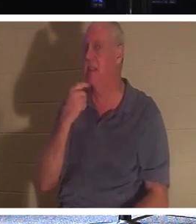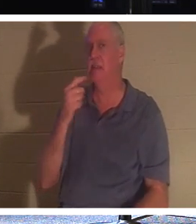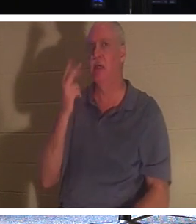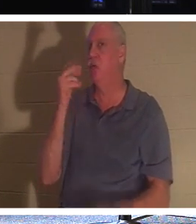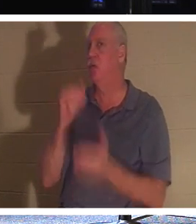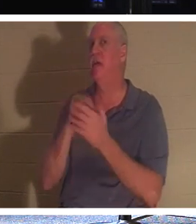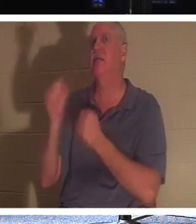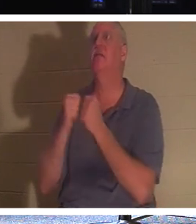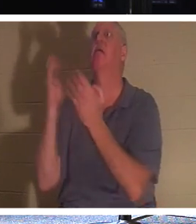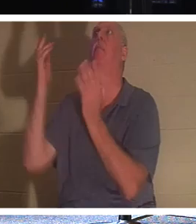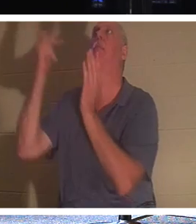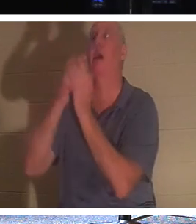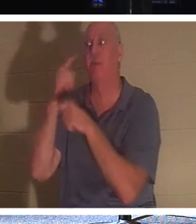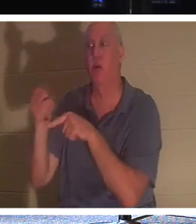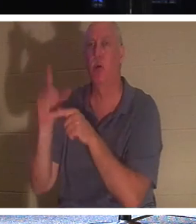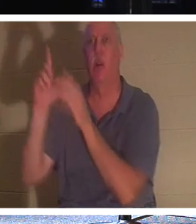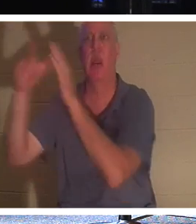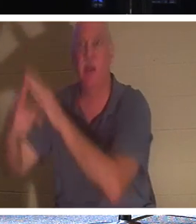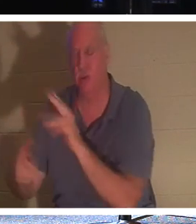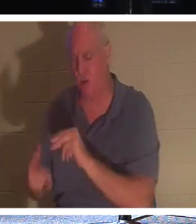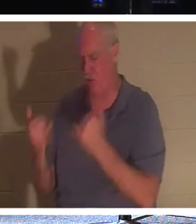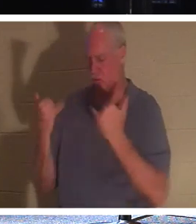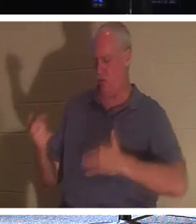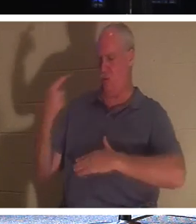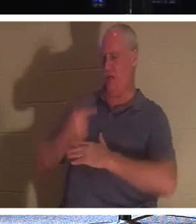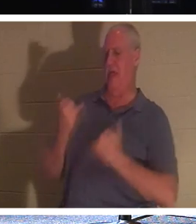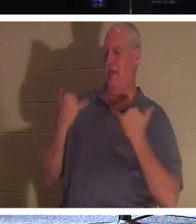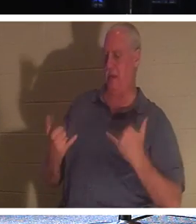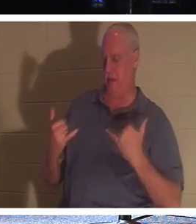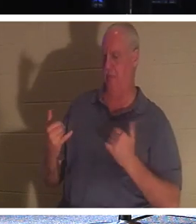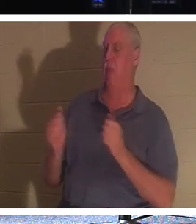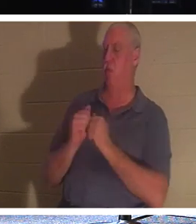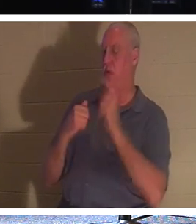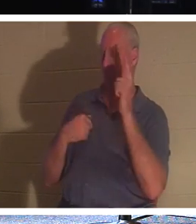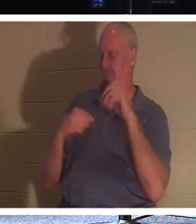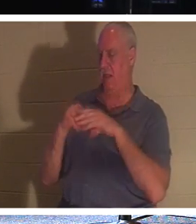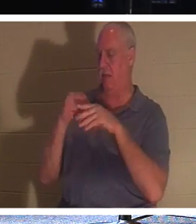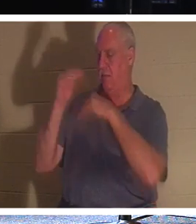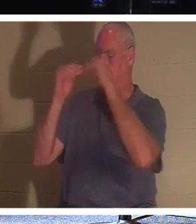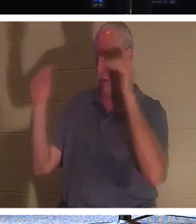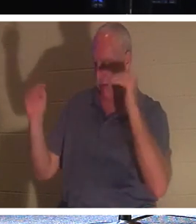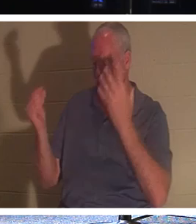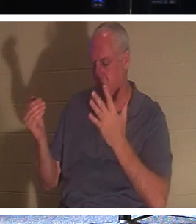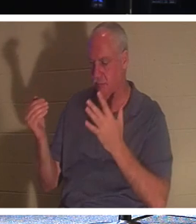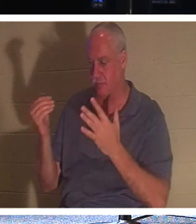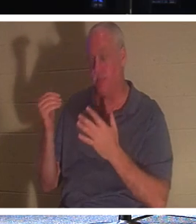for you in two, no, He says this day shall you be with Me in paradise! If you're a believer, my dear